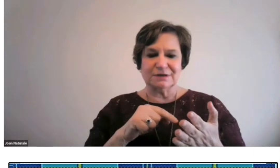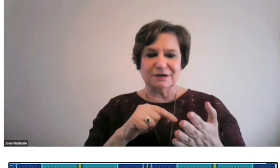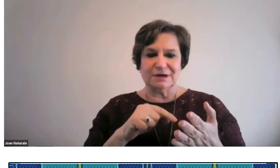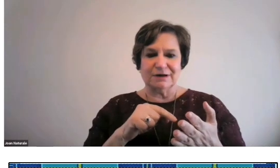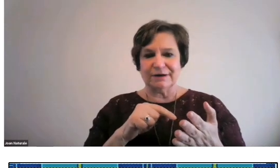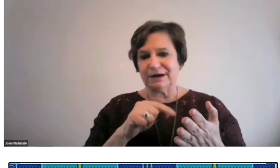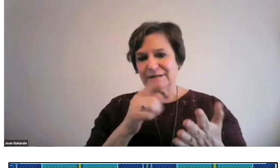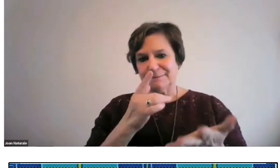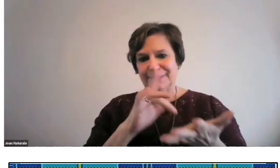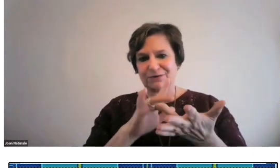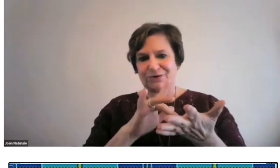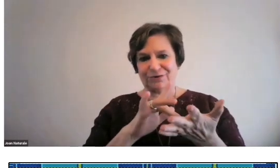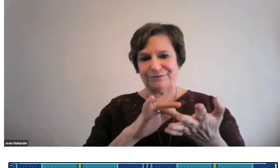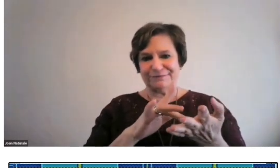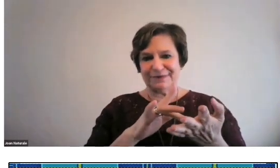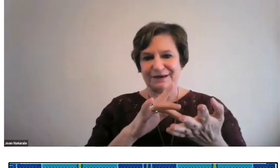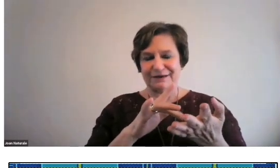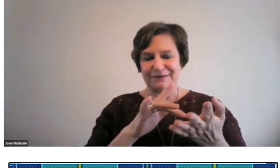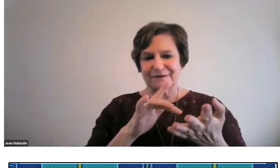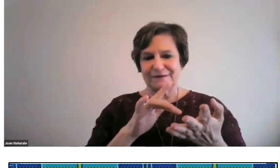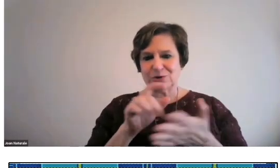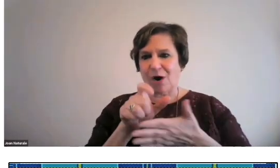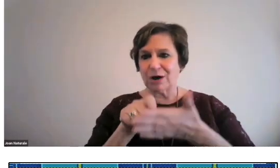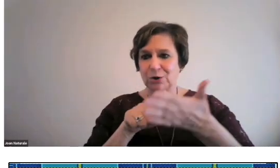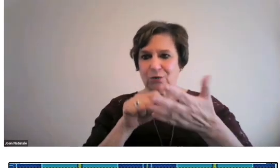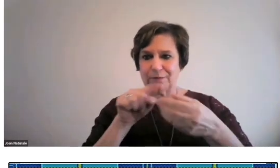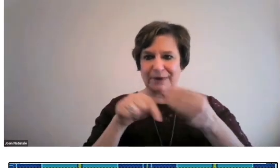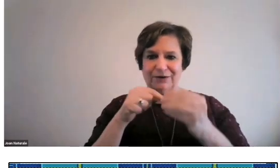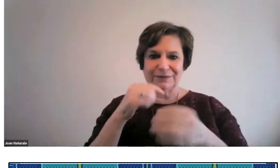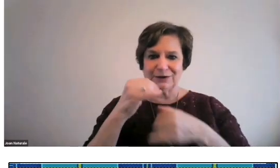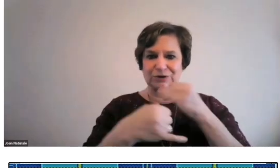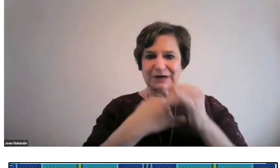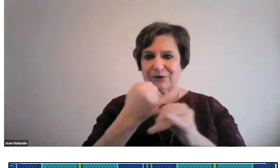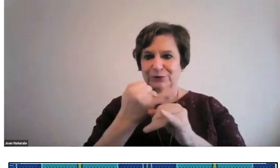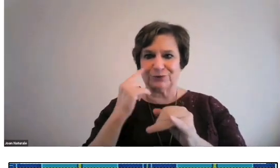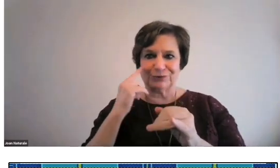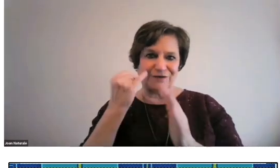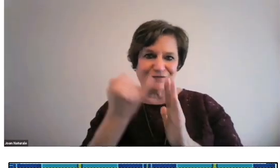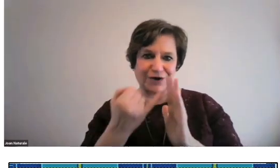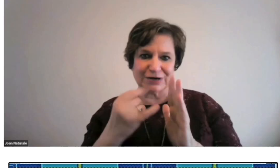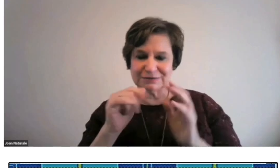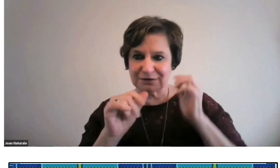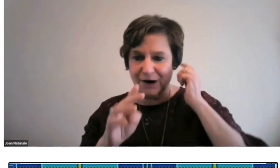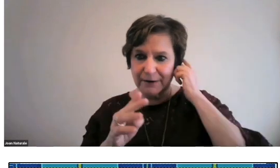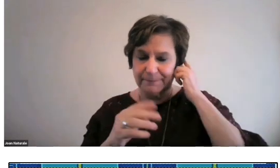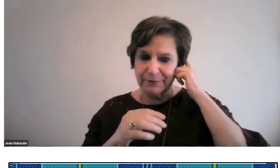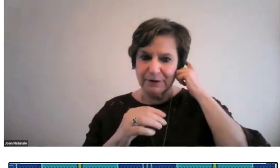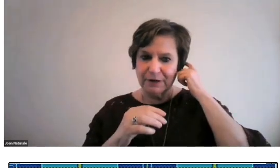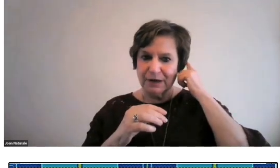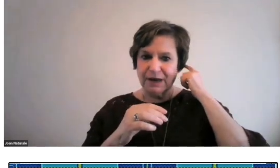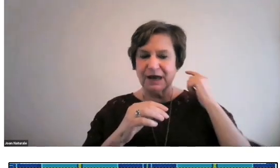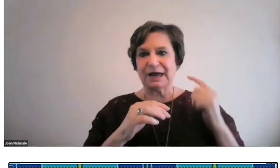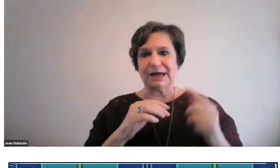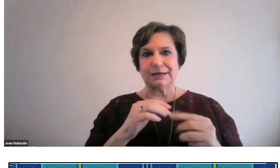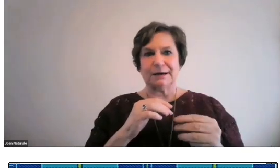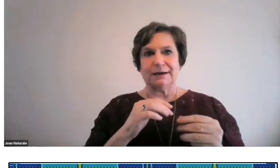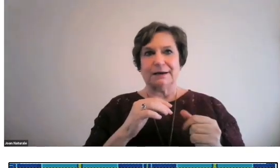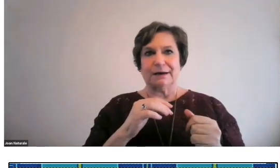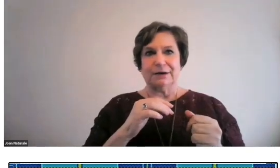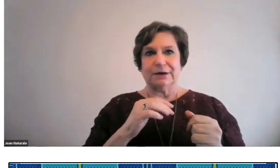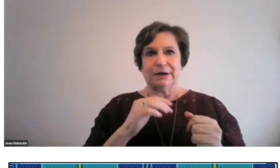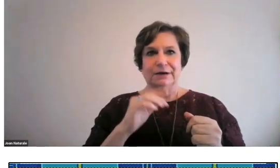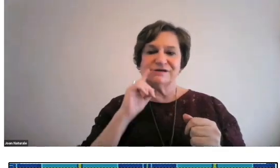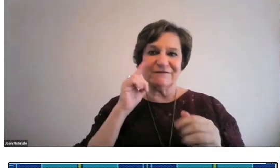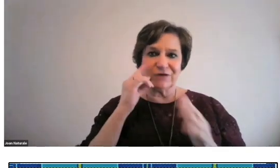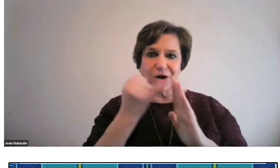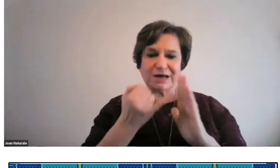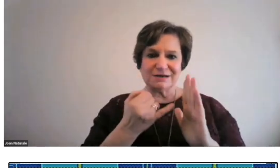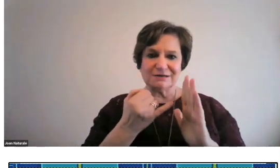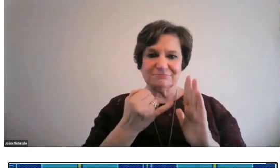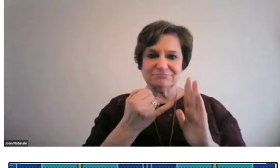If you notice the middle article about the International Deaf Artists Club.